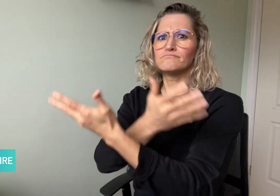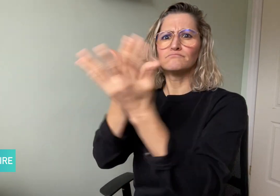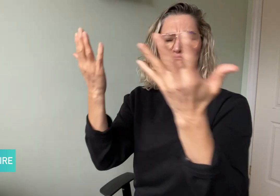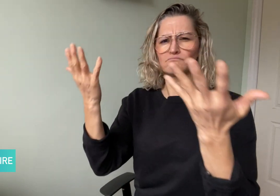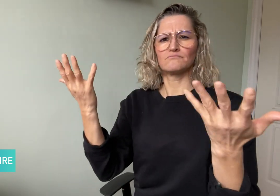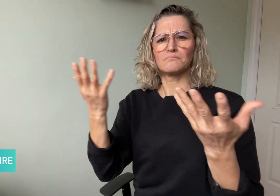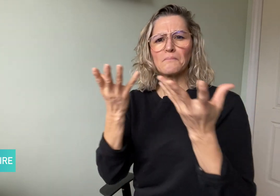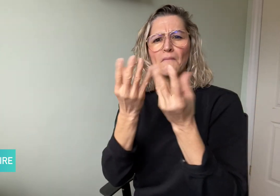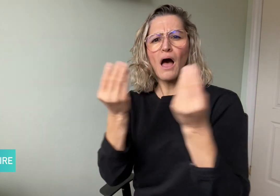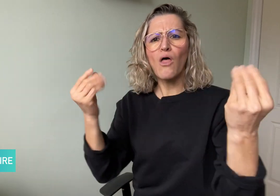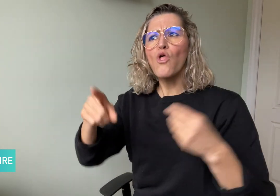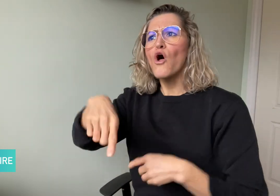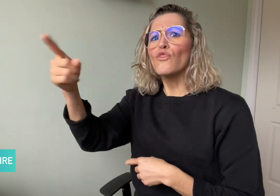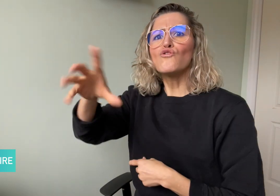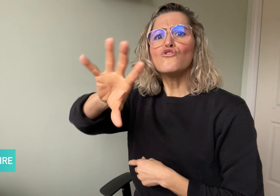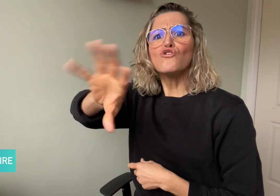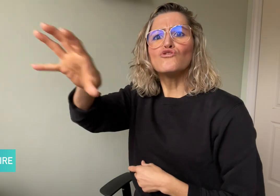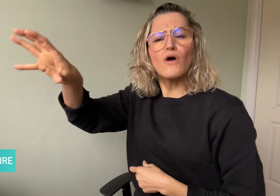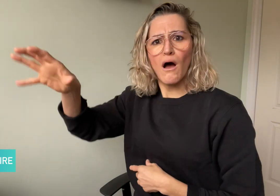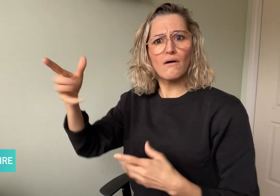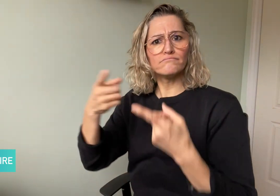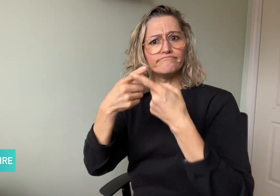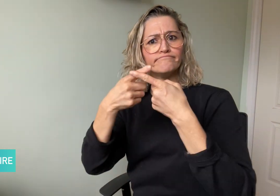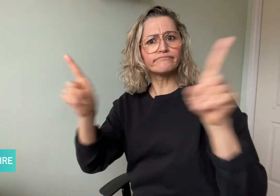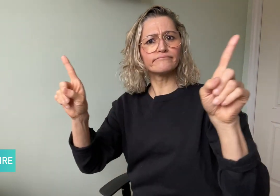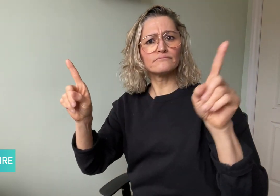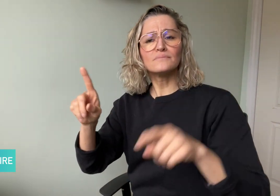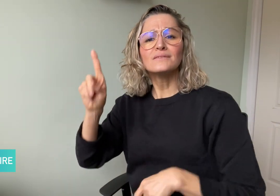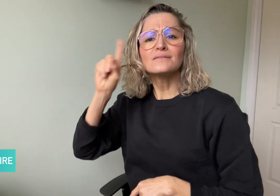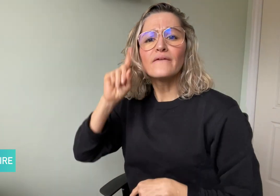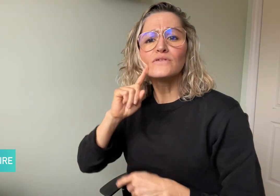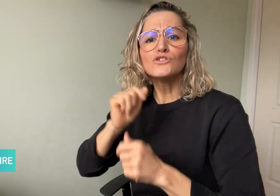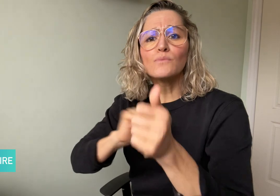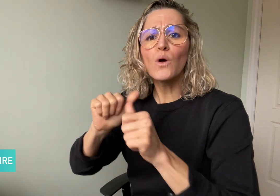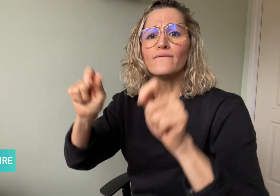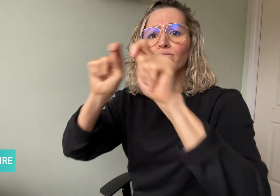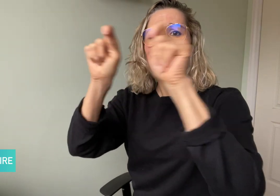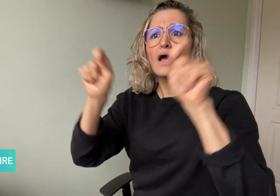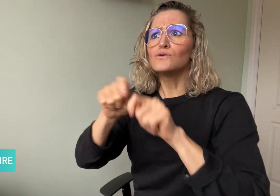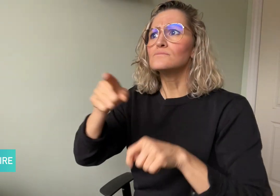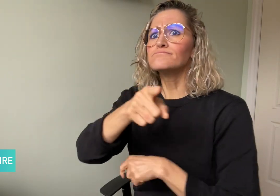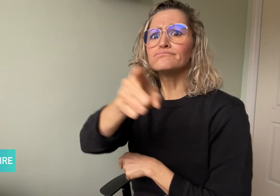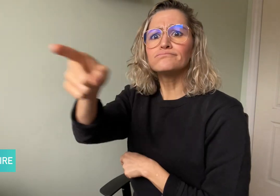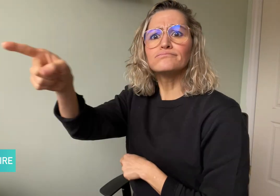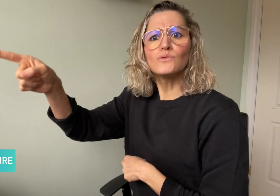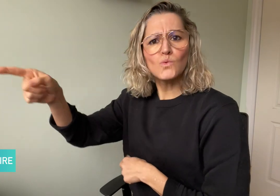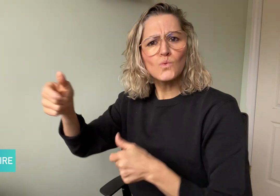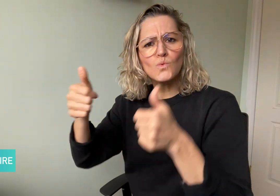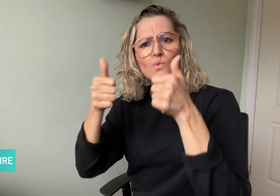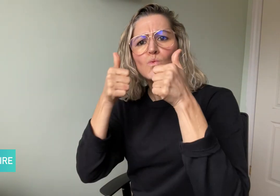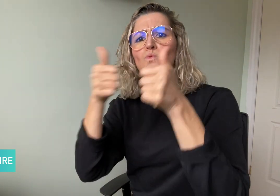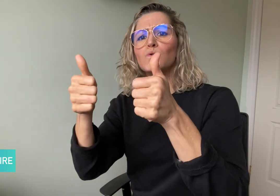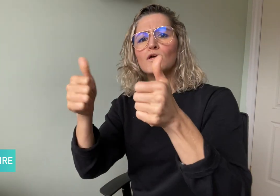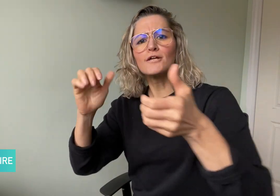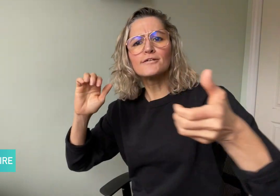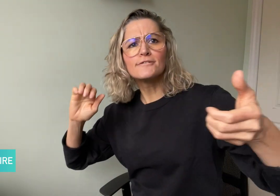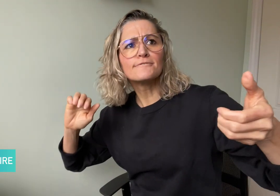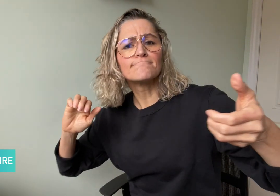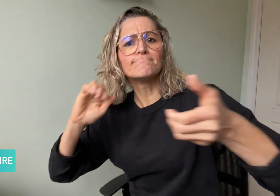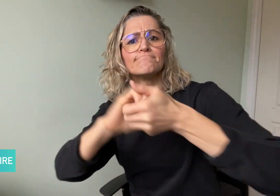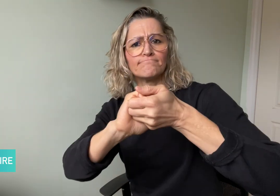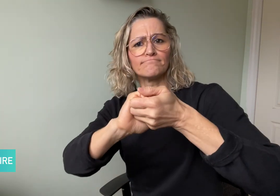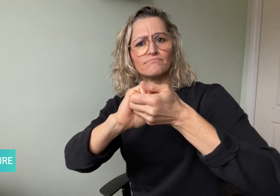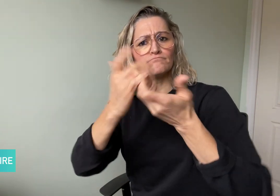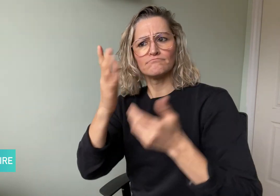Deaf Sports Federation is in close cooperation with the host